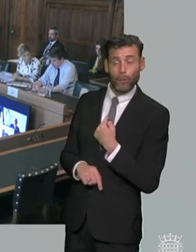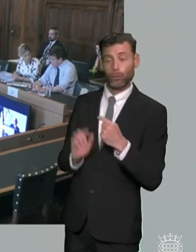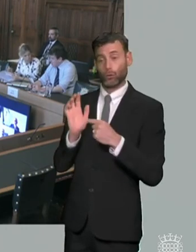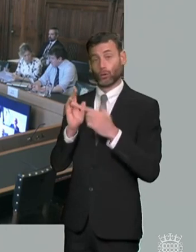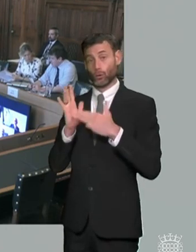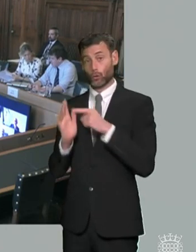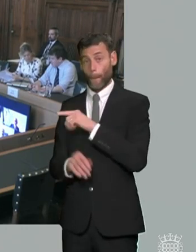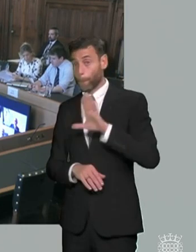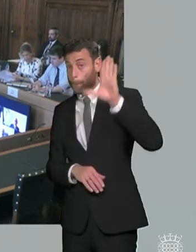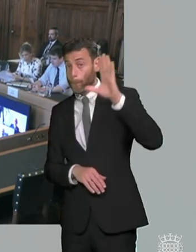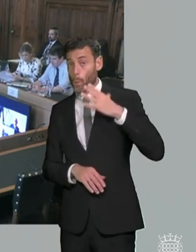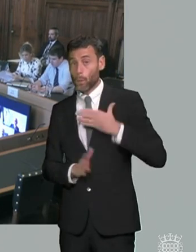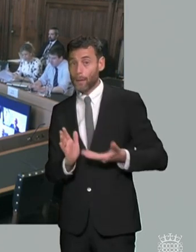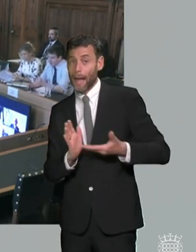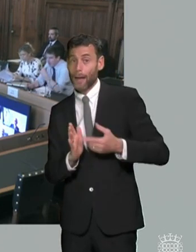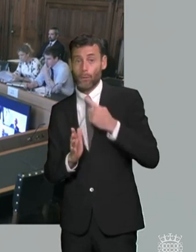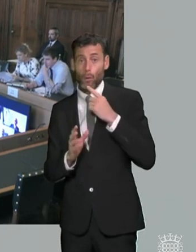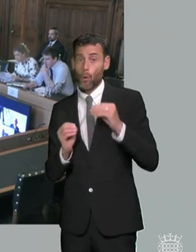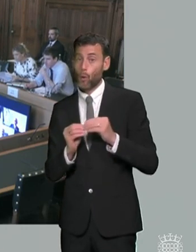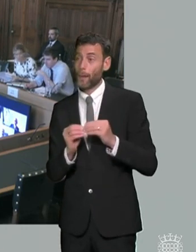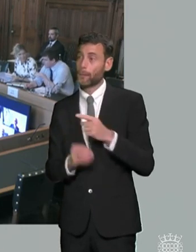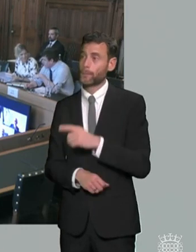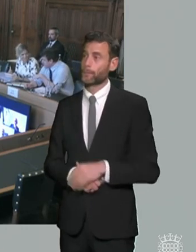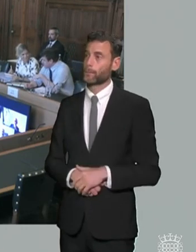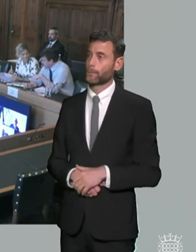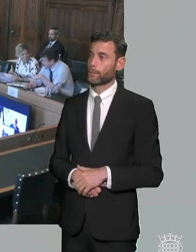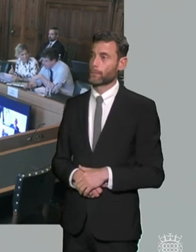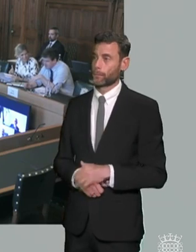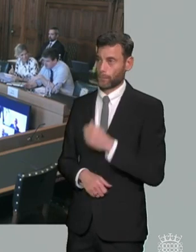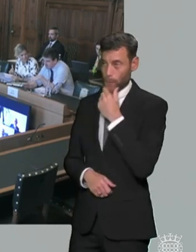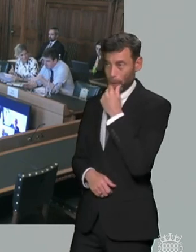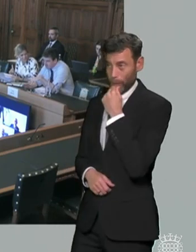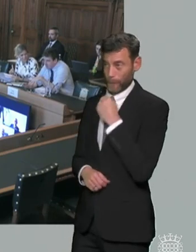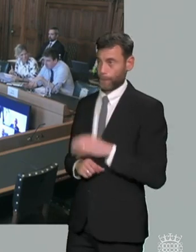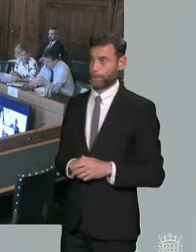on this point on fe yeah i'm back um it's quite soon after i finished up but i've